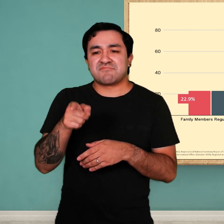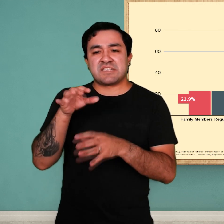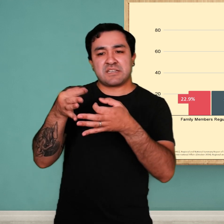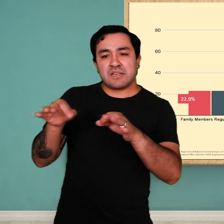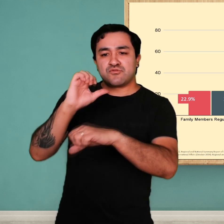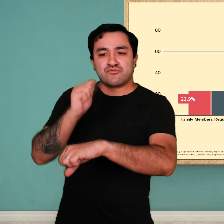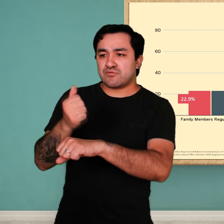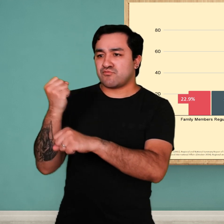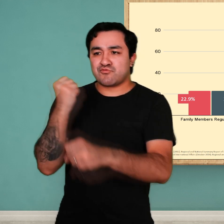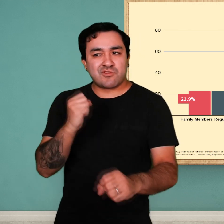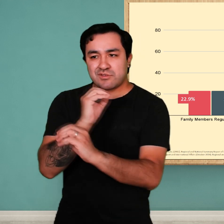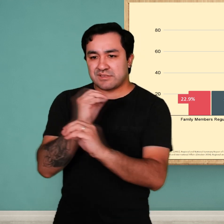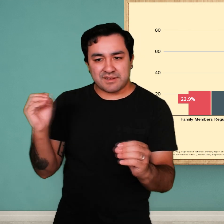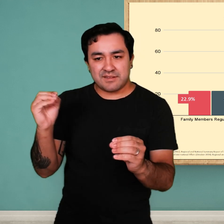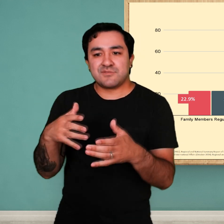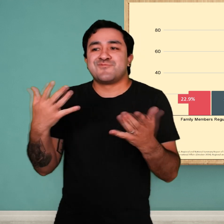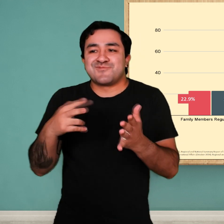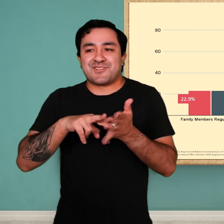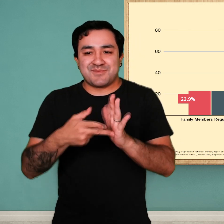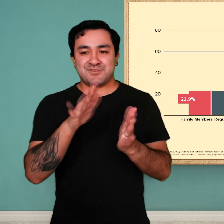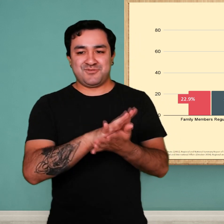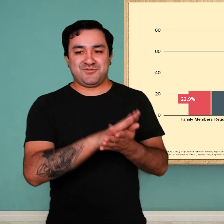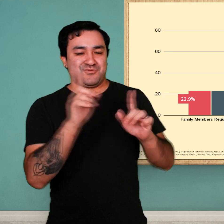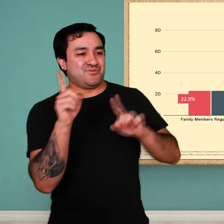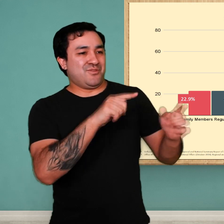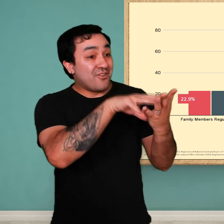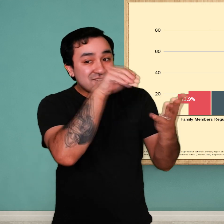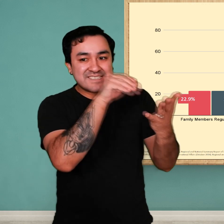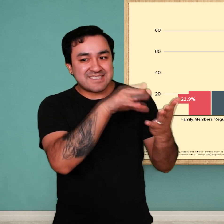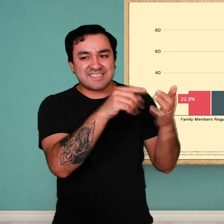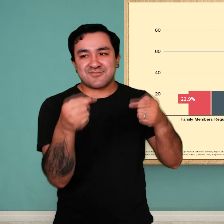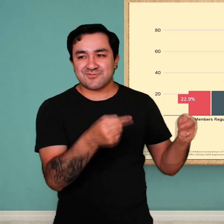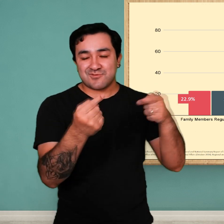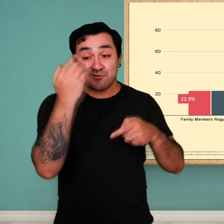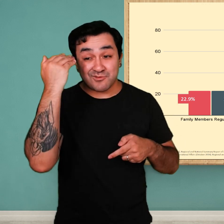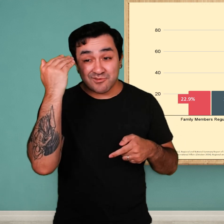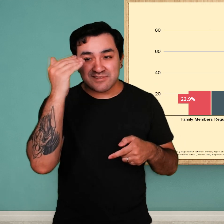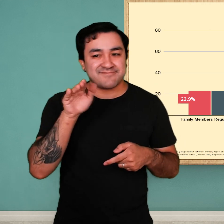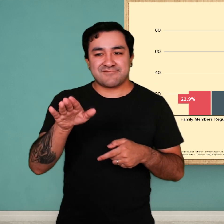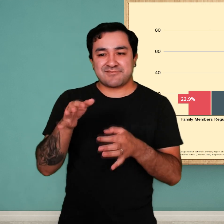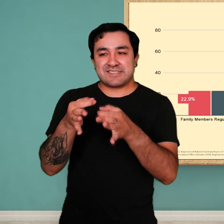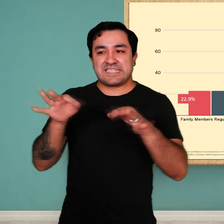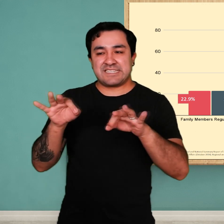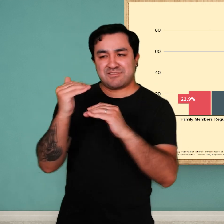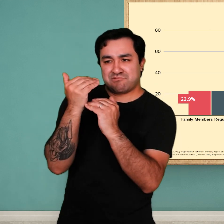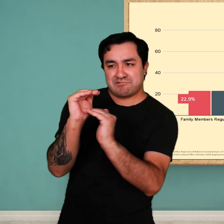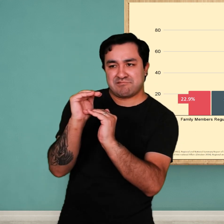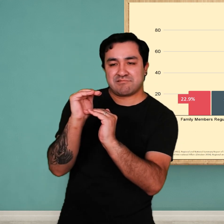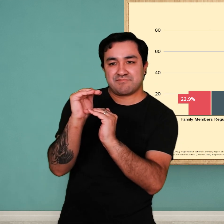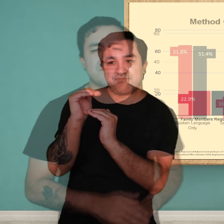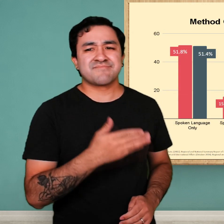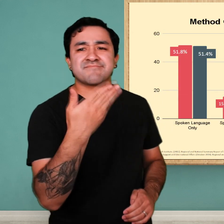they do not have a strong foundational language to communicate and learn.